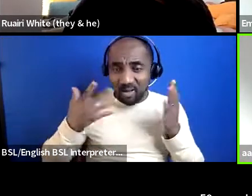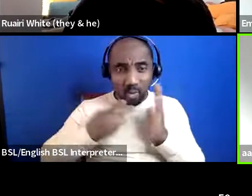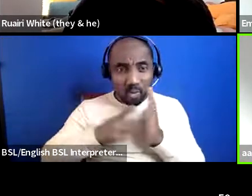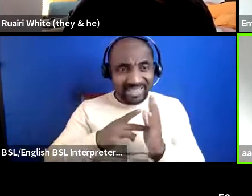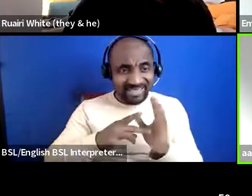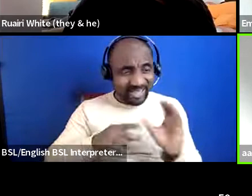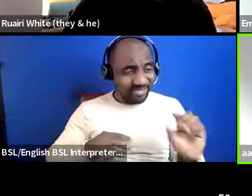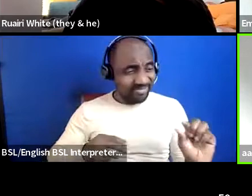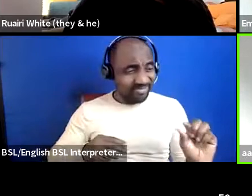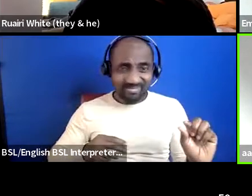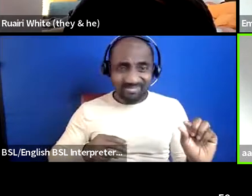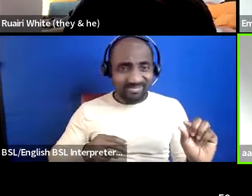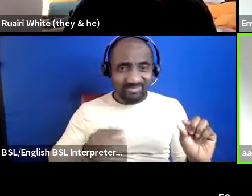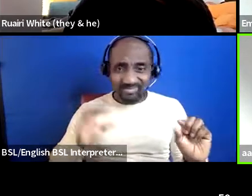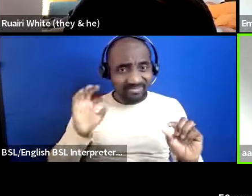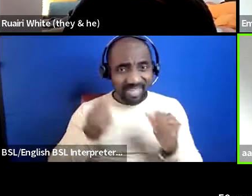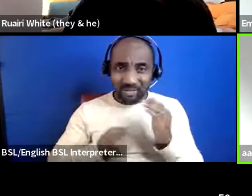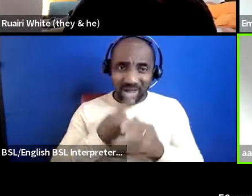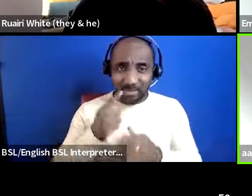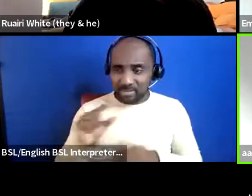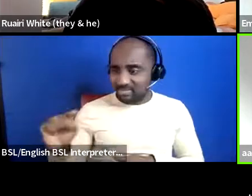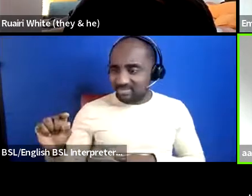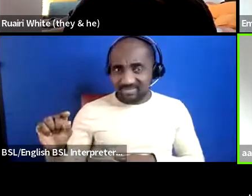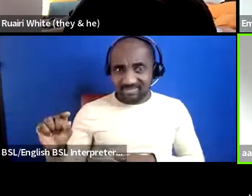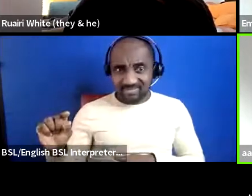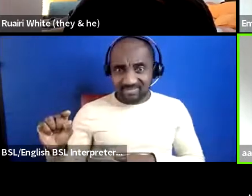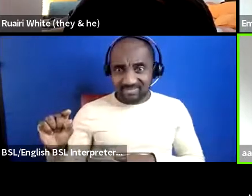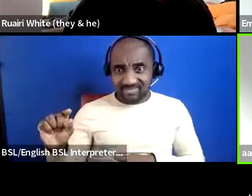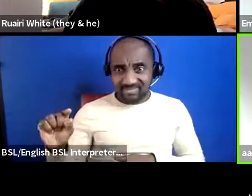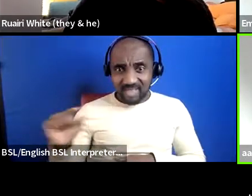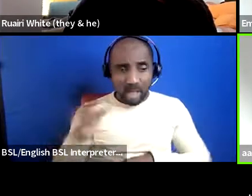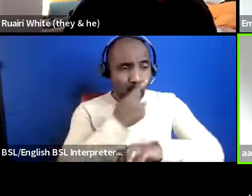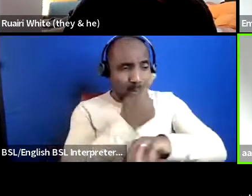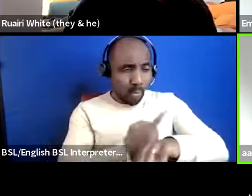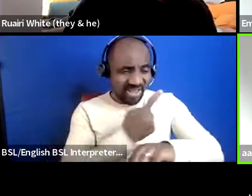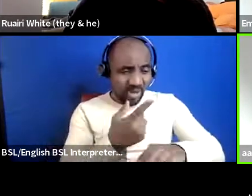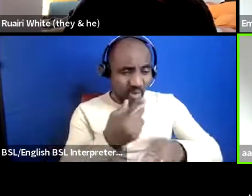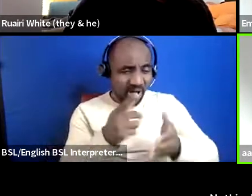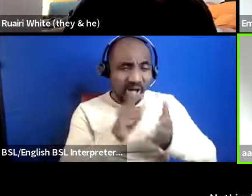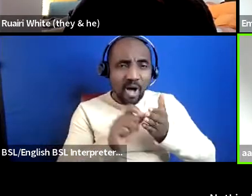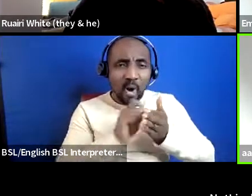happen you know that's one hour of your office time really for that for that sort of money um